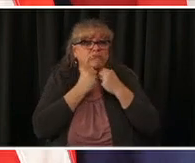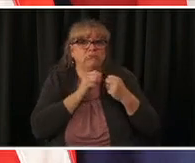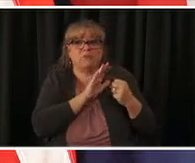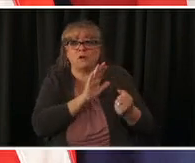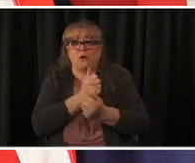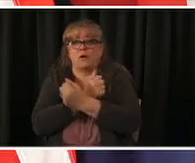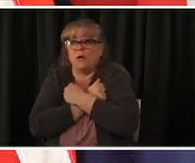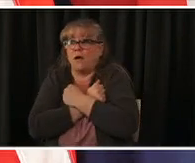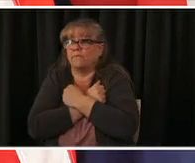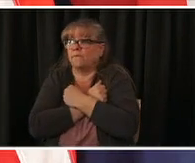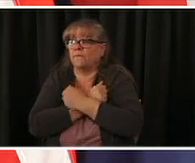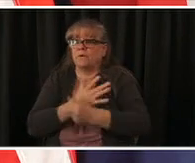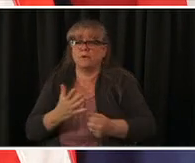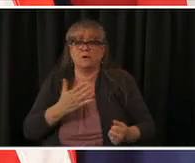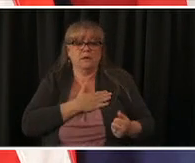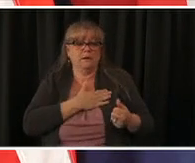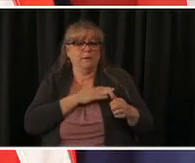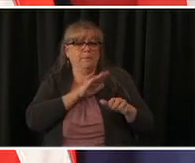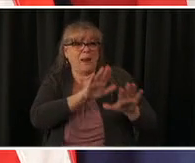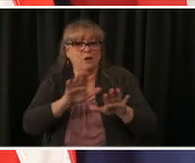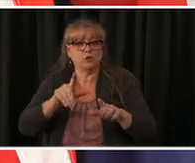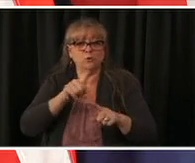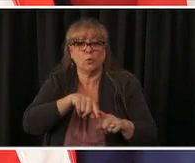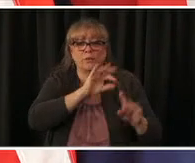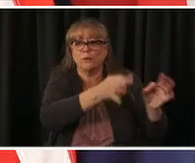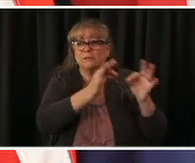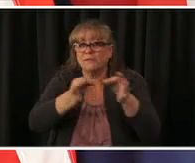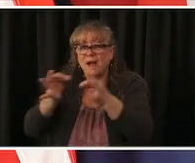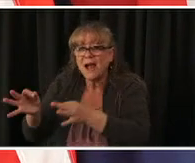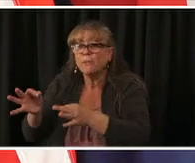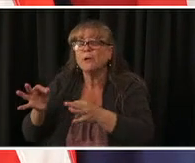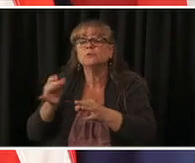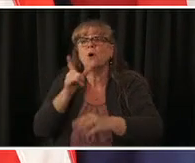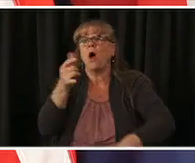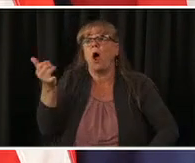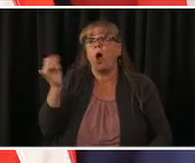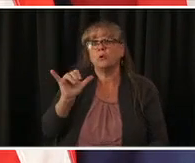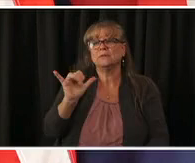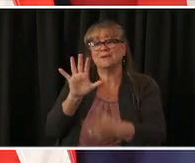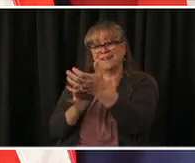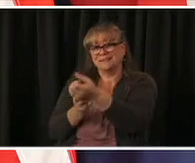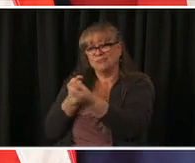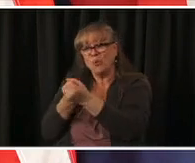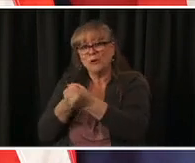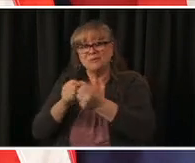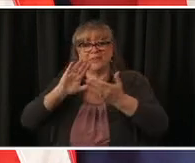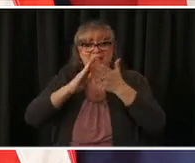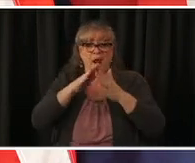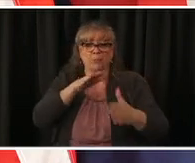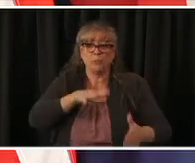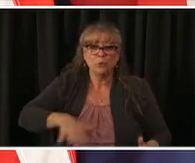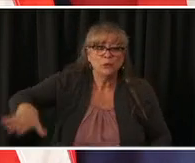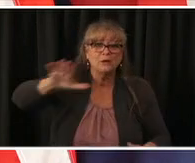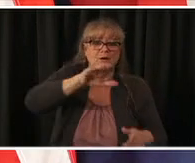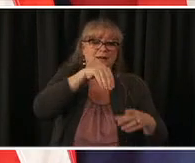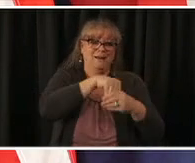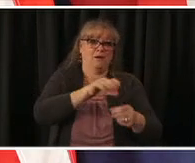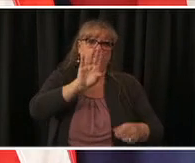and of course the broader community particularly in south boulder uh today i'm here with brigadier